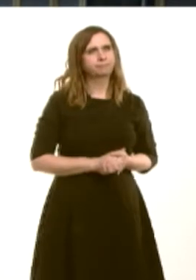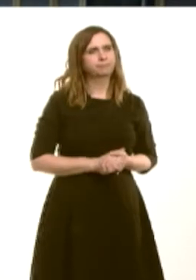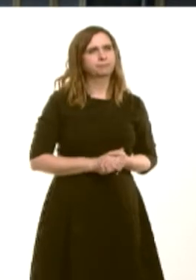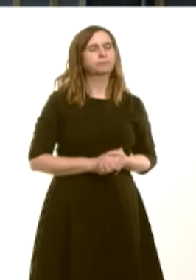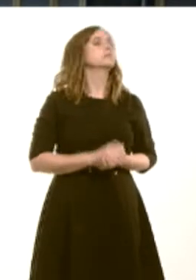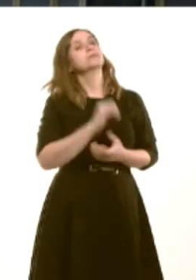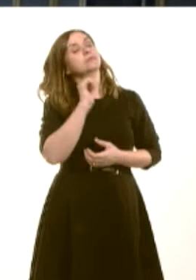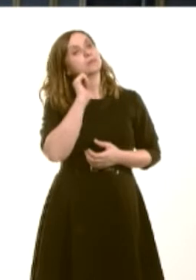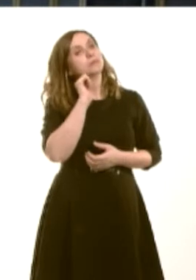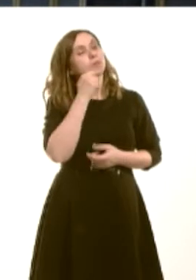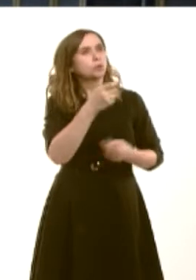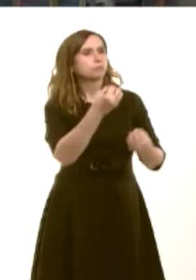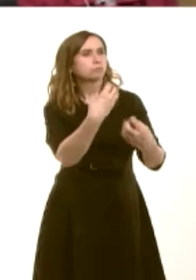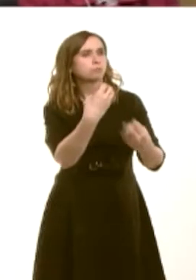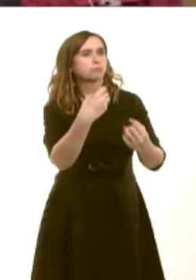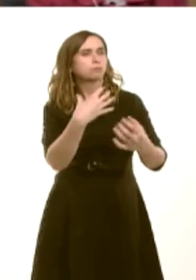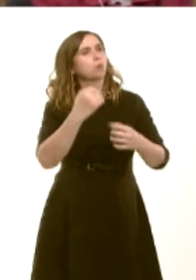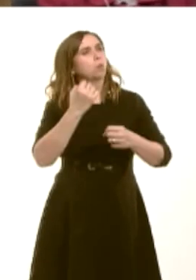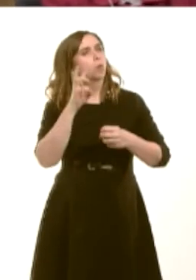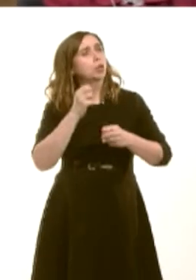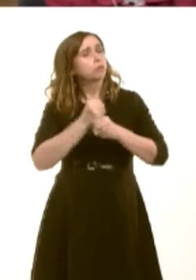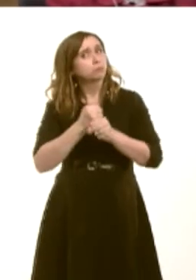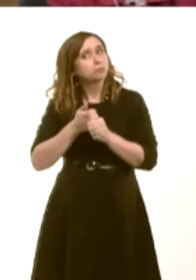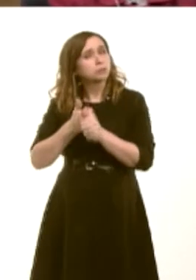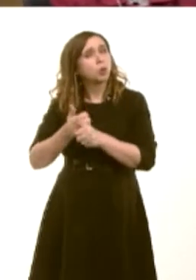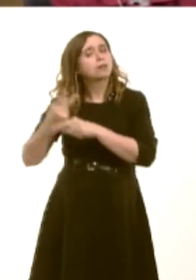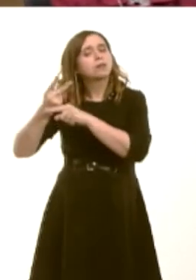y mae Llywodraeth Cymru yn ei rhoi i ofalwyr yng ngogledd-ddwyrain Cymru? OAQ(4)2181(FM)